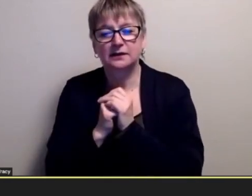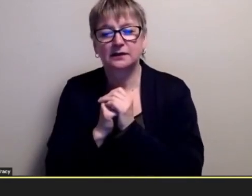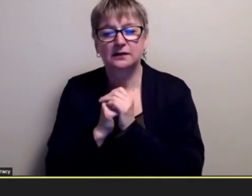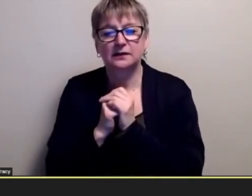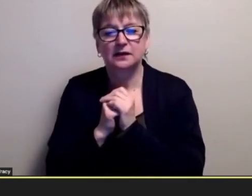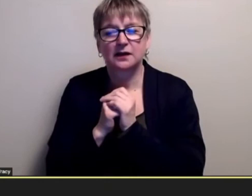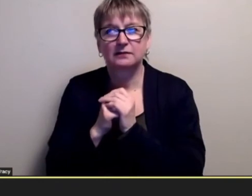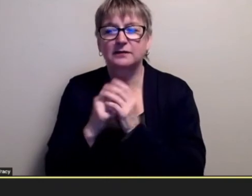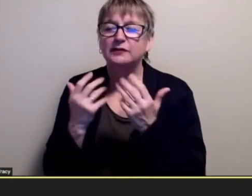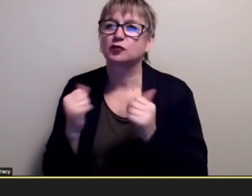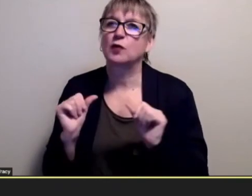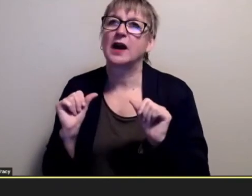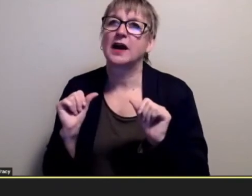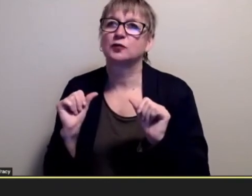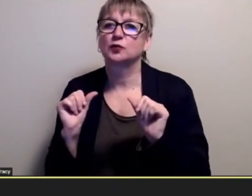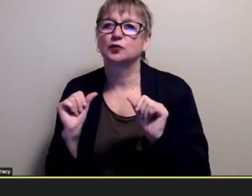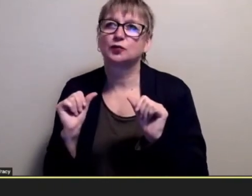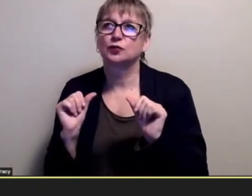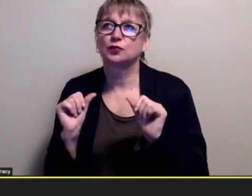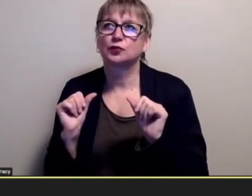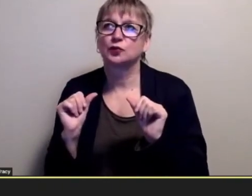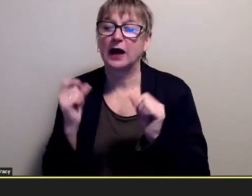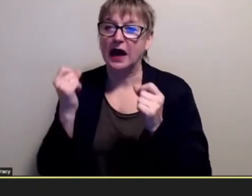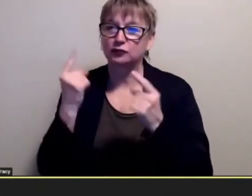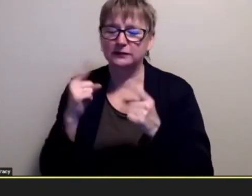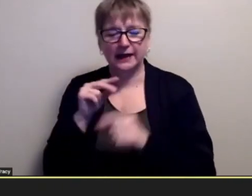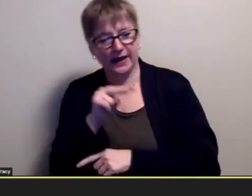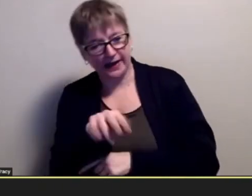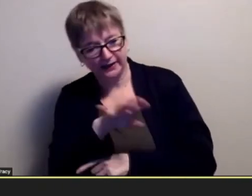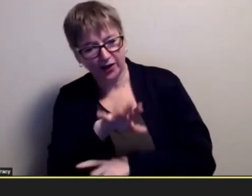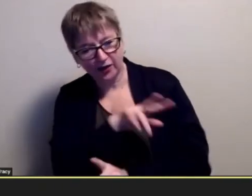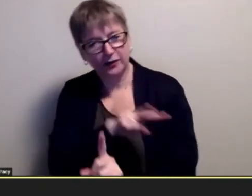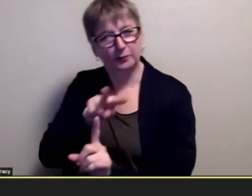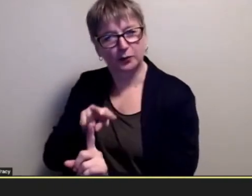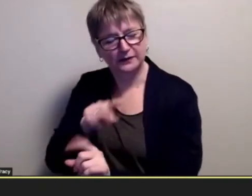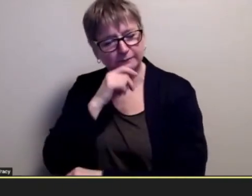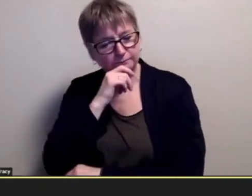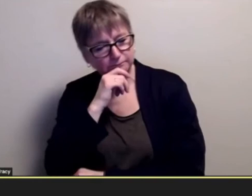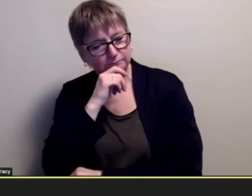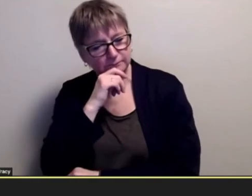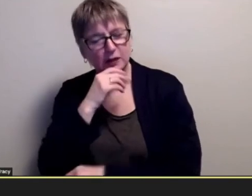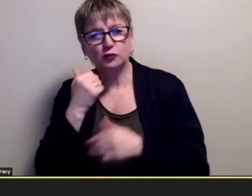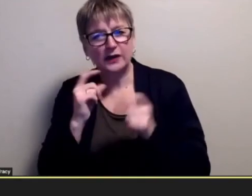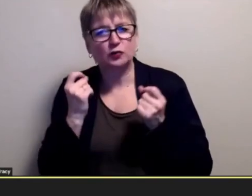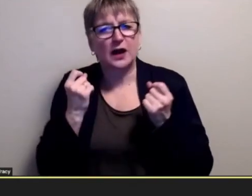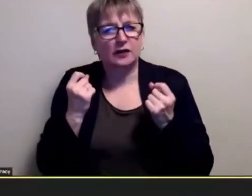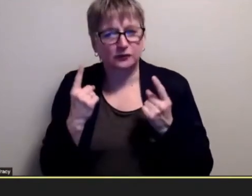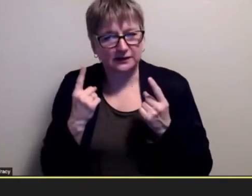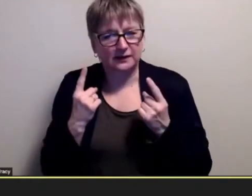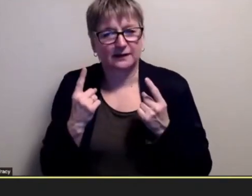you know understand where they're coming from you know and you know trying to make a connection with